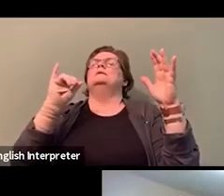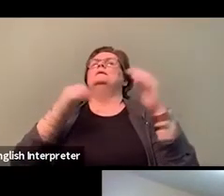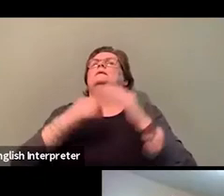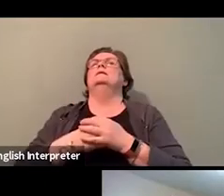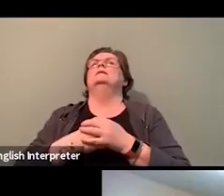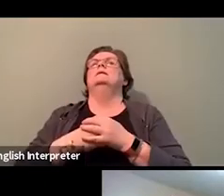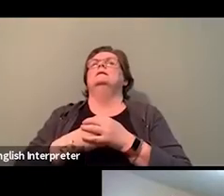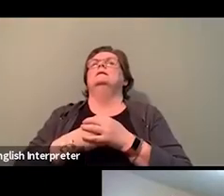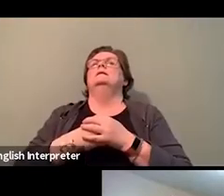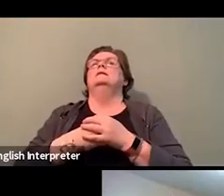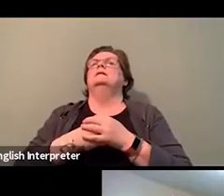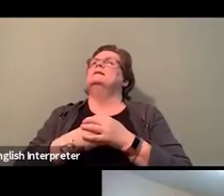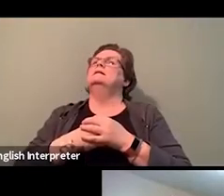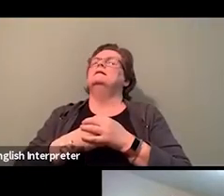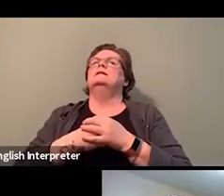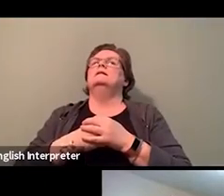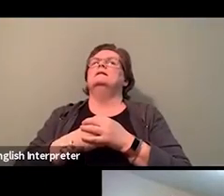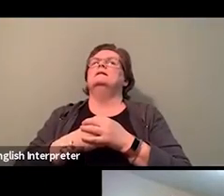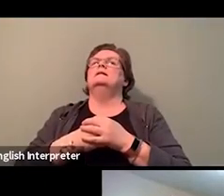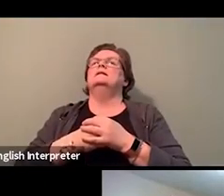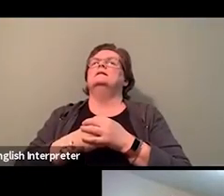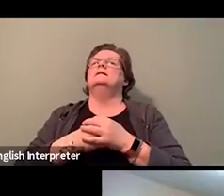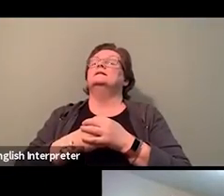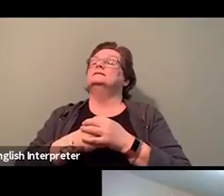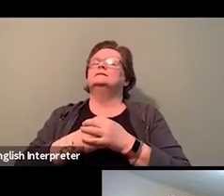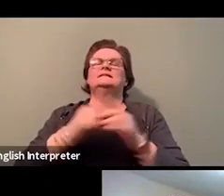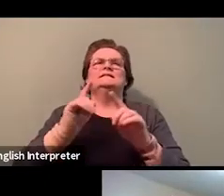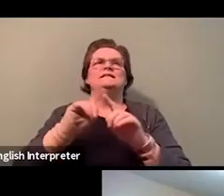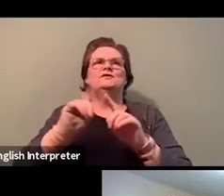of culture and location between the sectors and the public